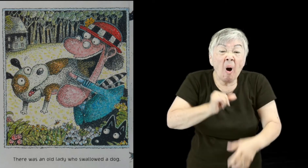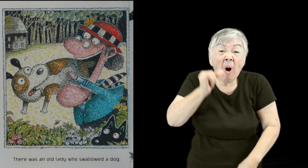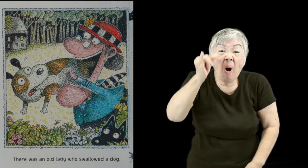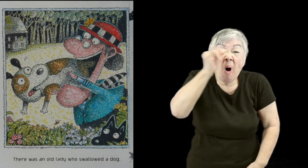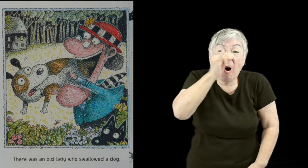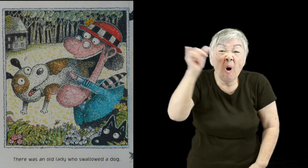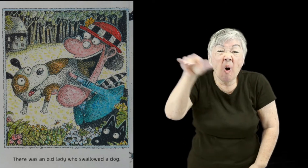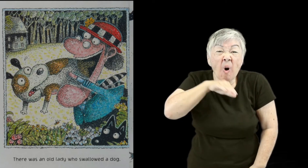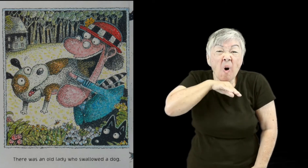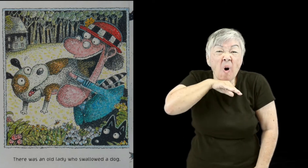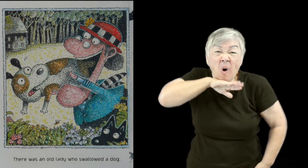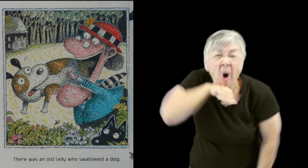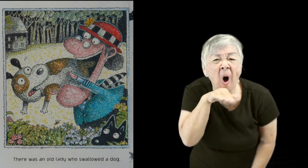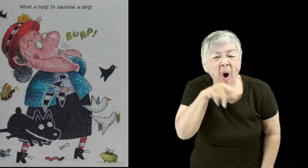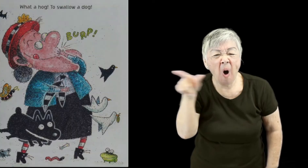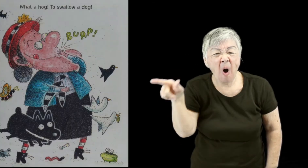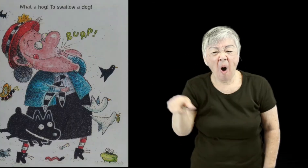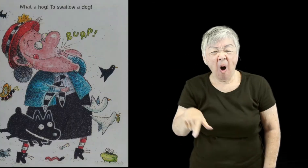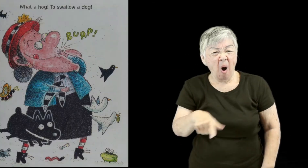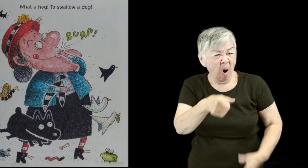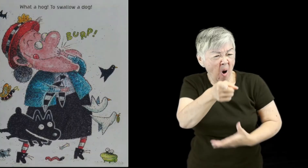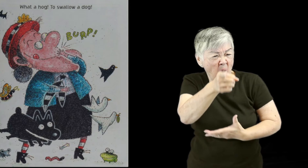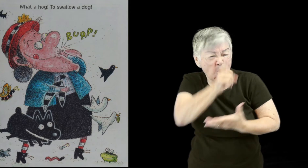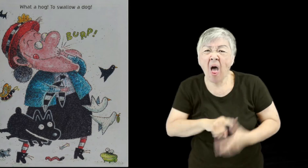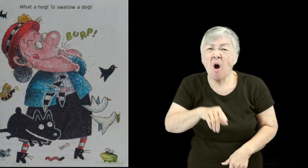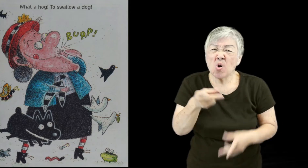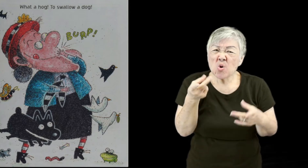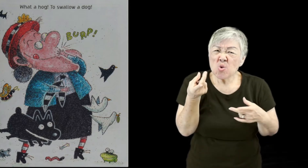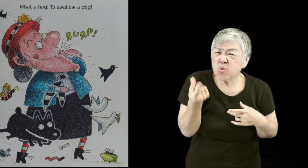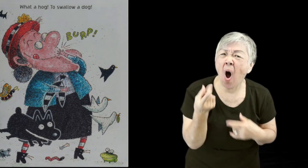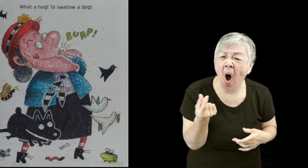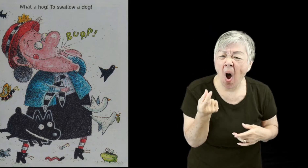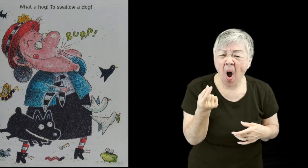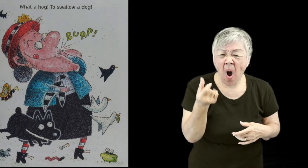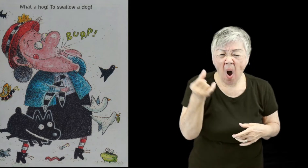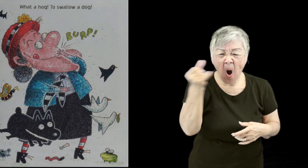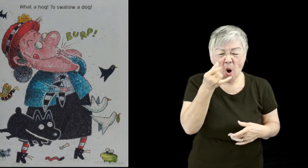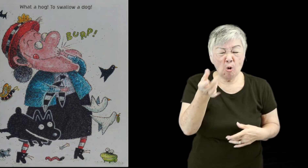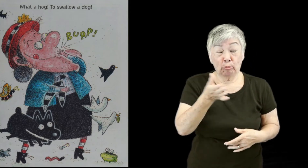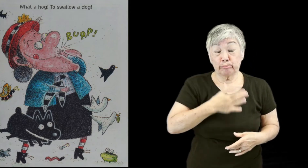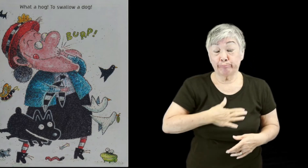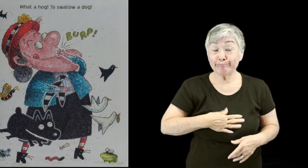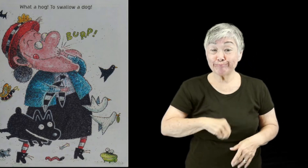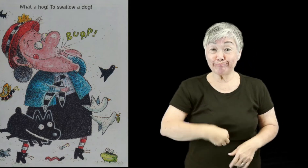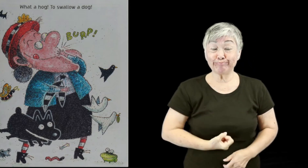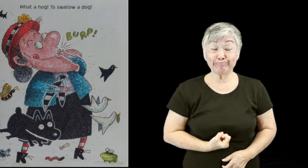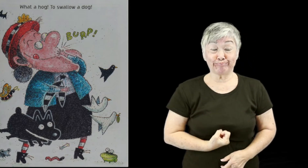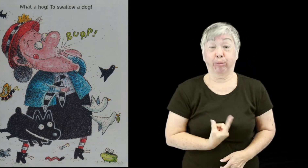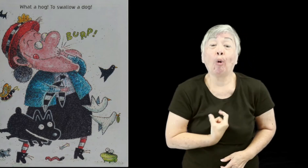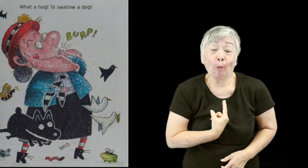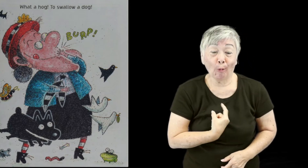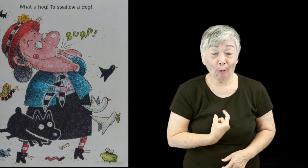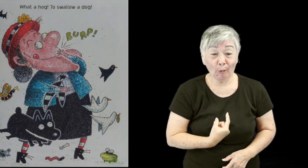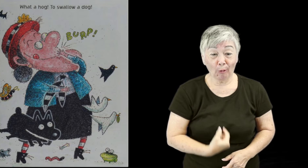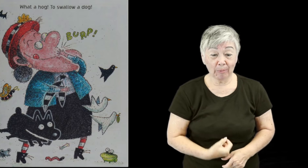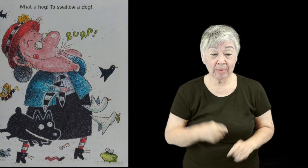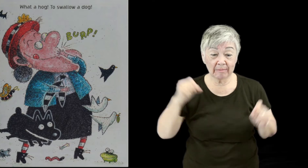What a hog to swallow a dog!